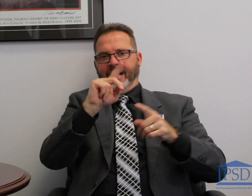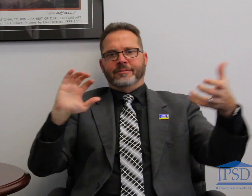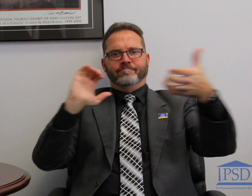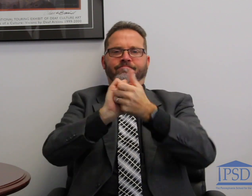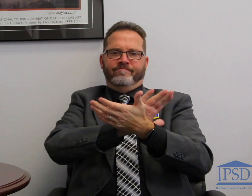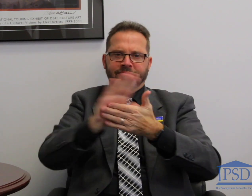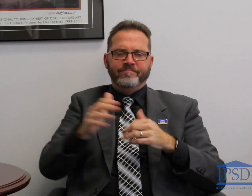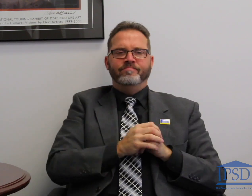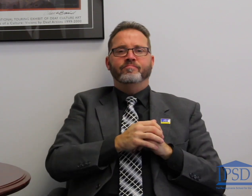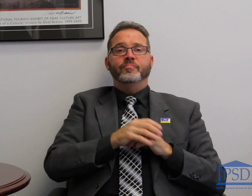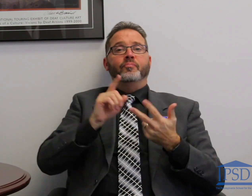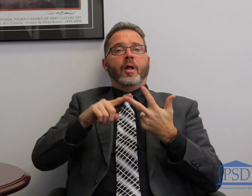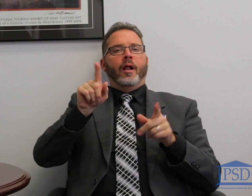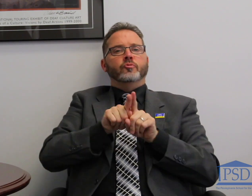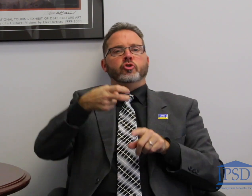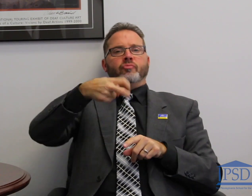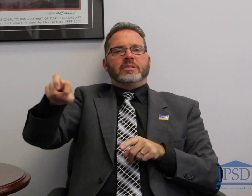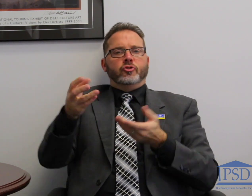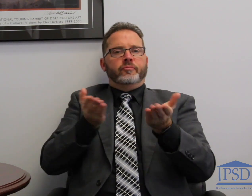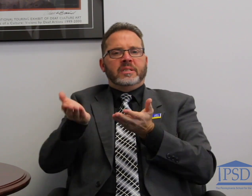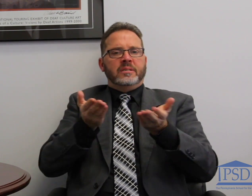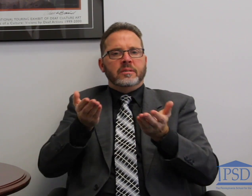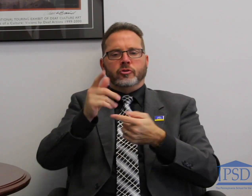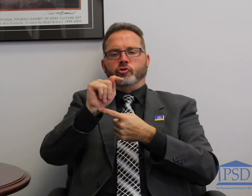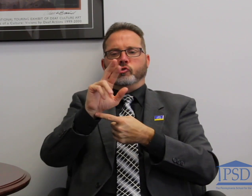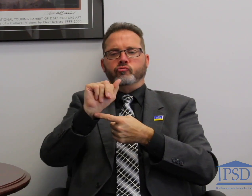national and state level. I also wanted to share with you an update on our